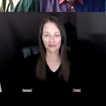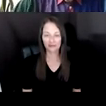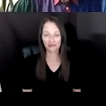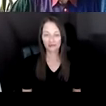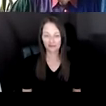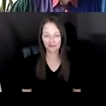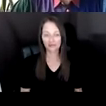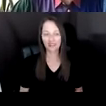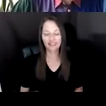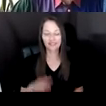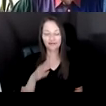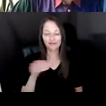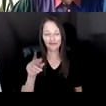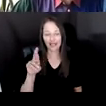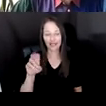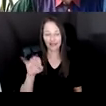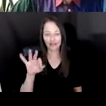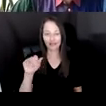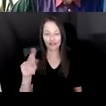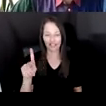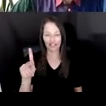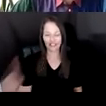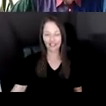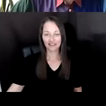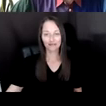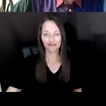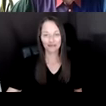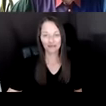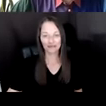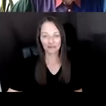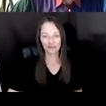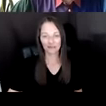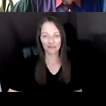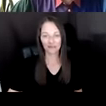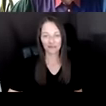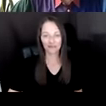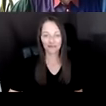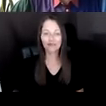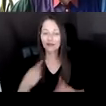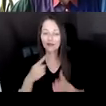BE ADDRESSING SOME OF THE WHAT CAN BE DONE FOR SYSTEMATIC CHANGE IN THE FIELD AS WELL AS HOW